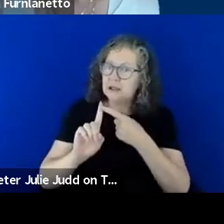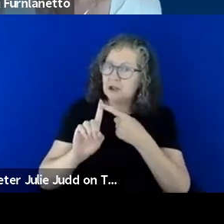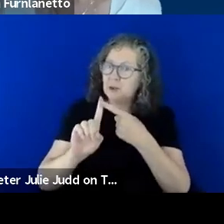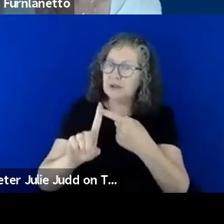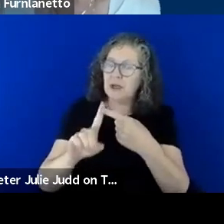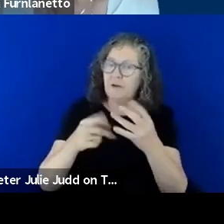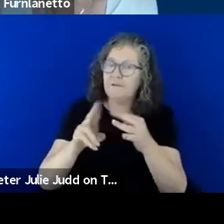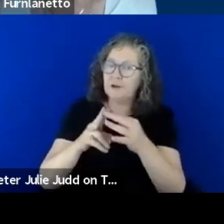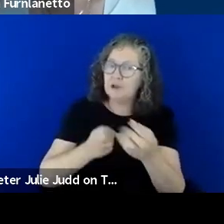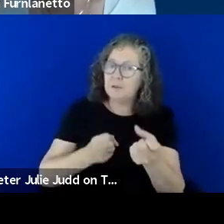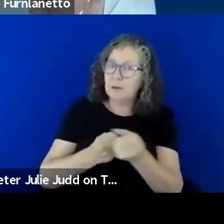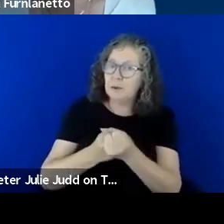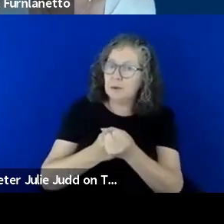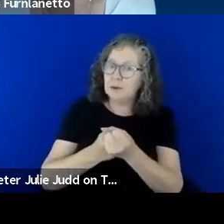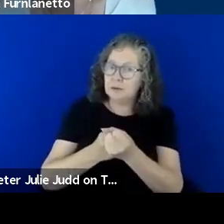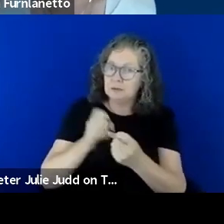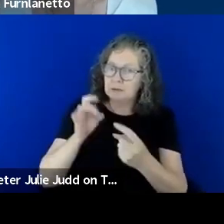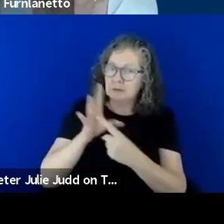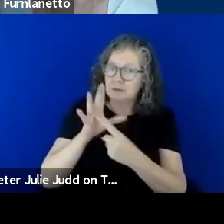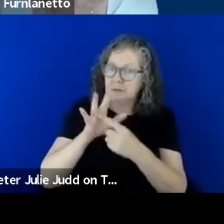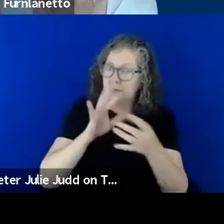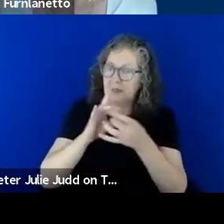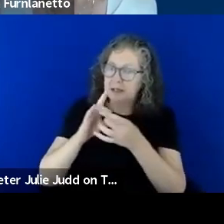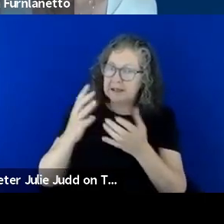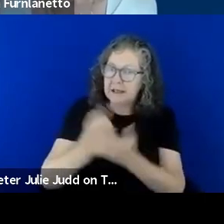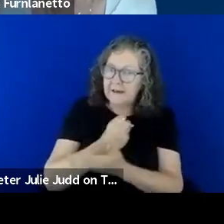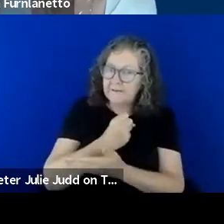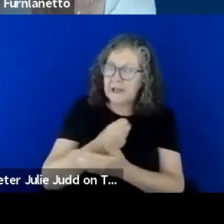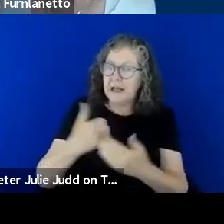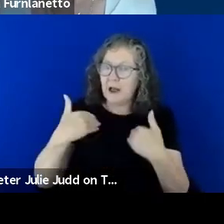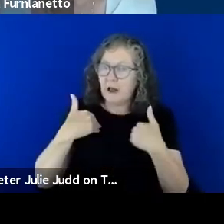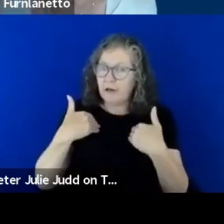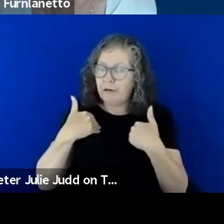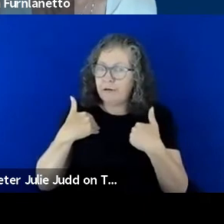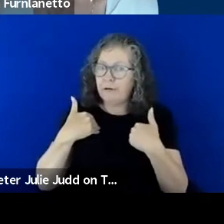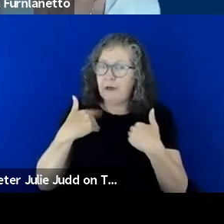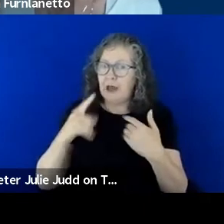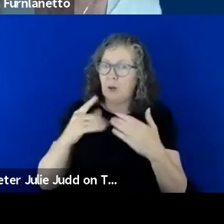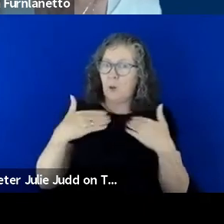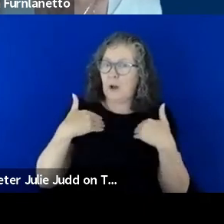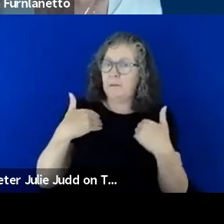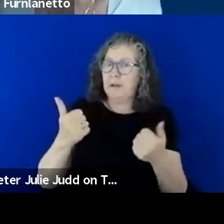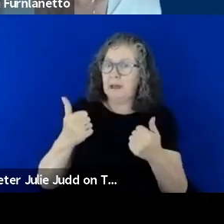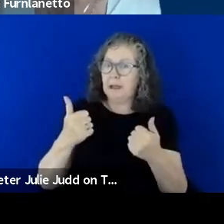critical to safety health and well-being of NDIS participants before and during and after a fire